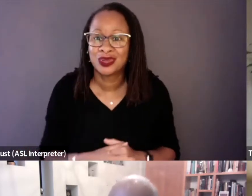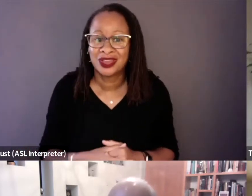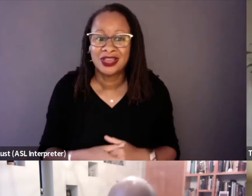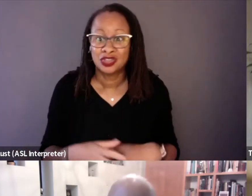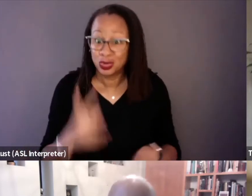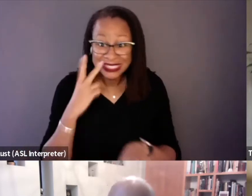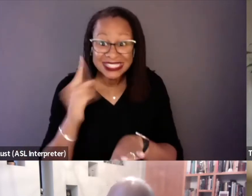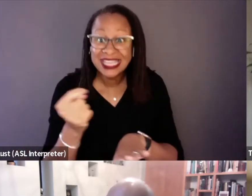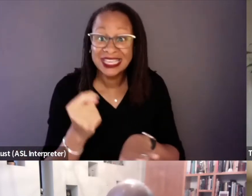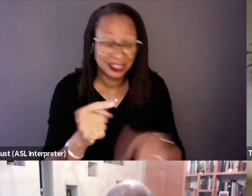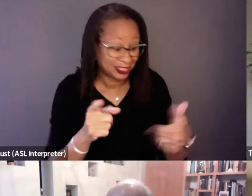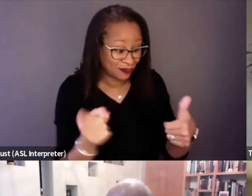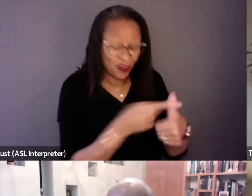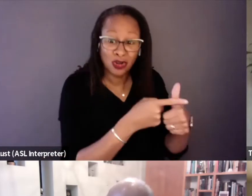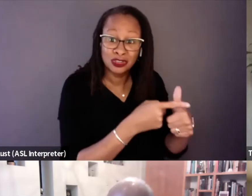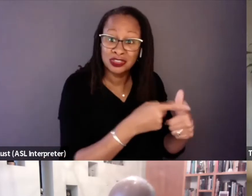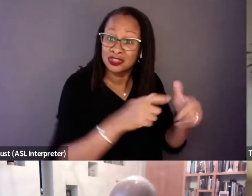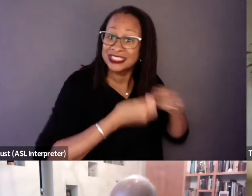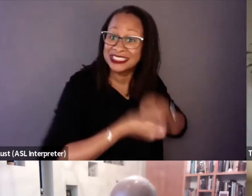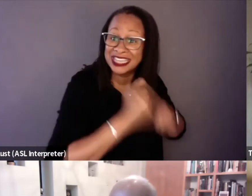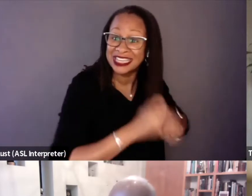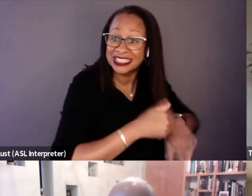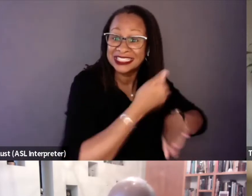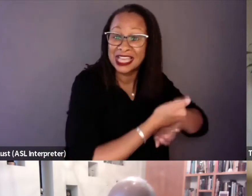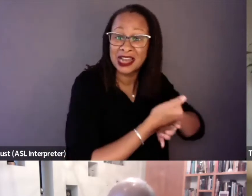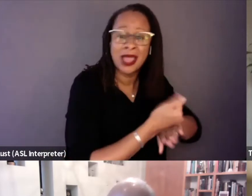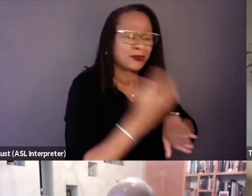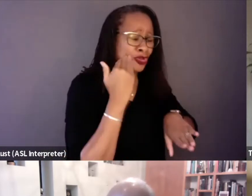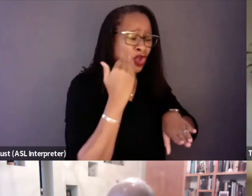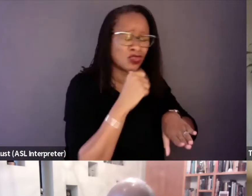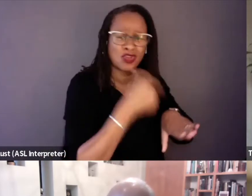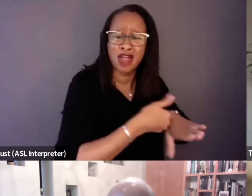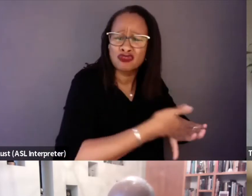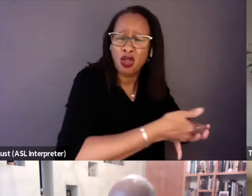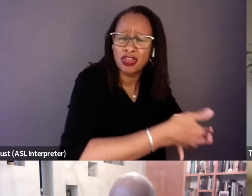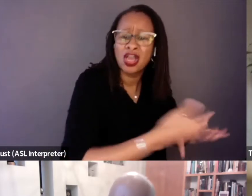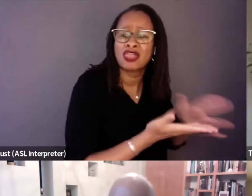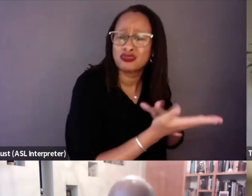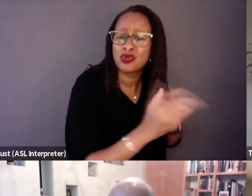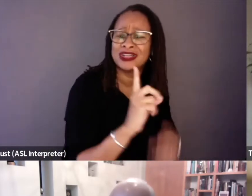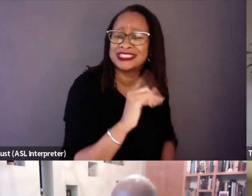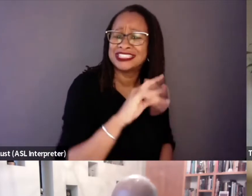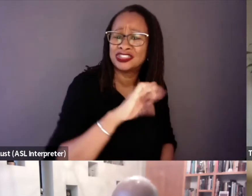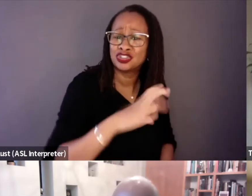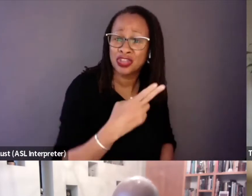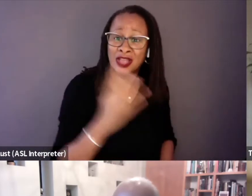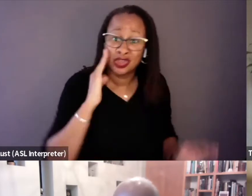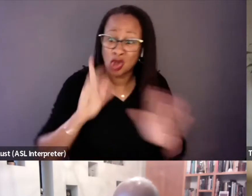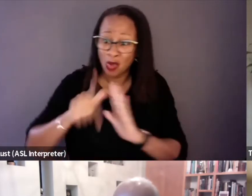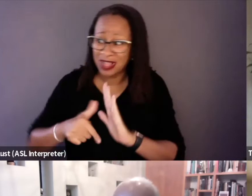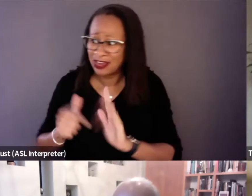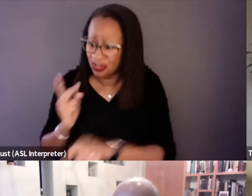you know that they're not just crawling through a ditch. You know what they're crawling through.